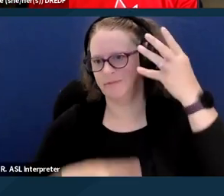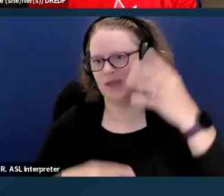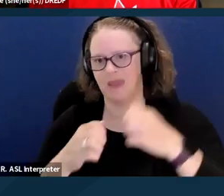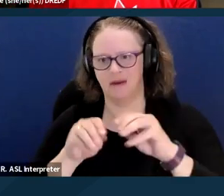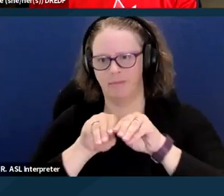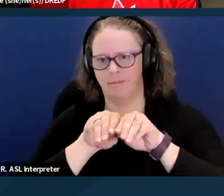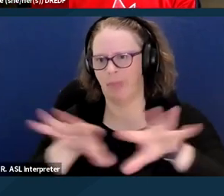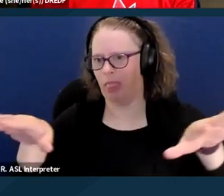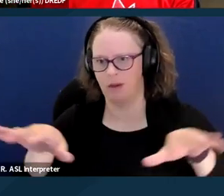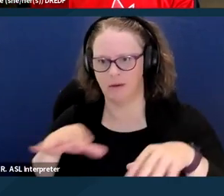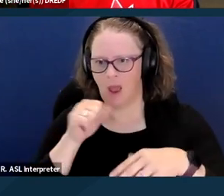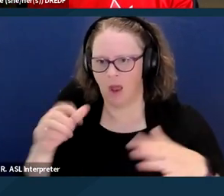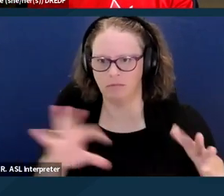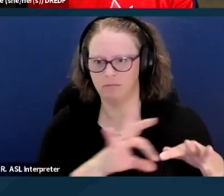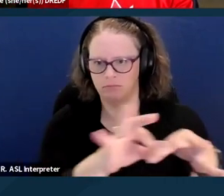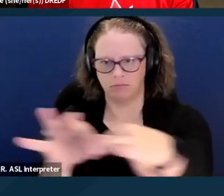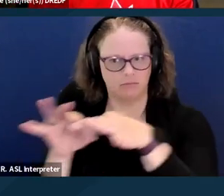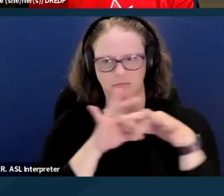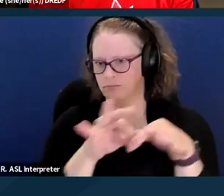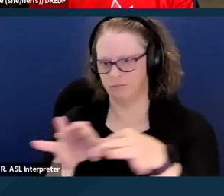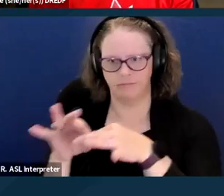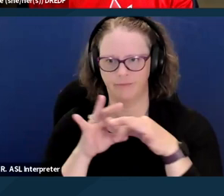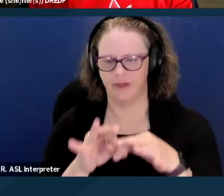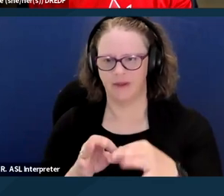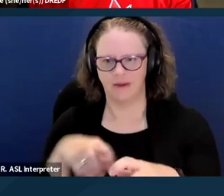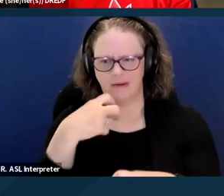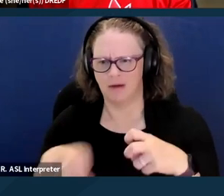It's hard to navigate and negotiate them all.